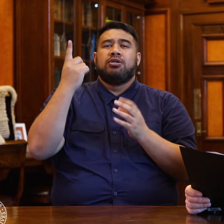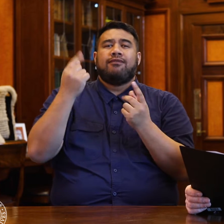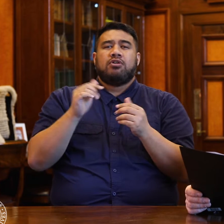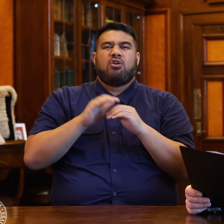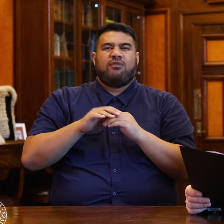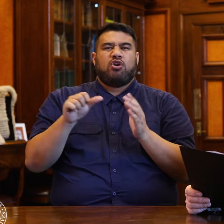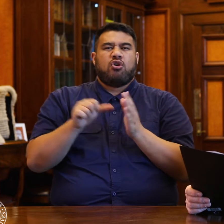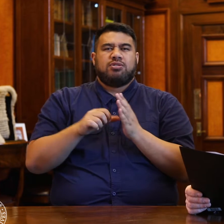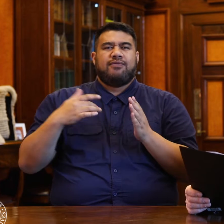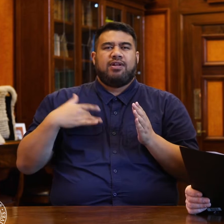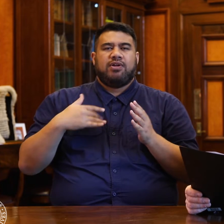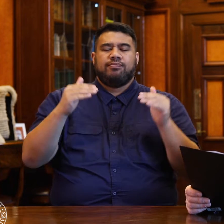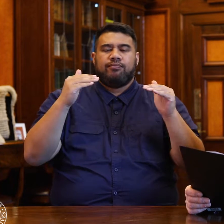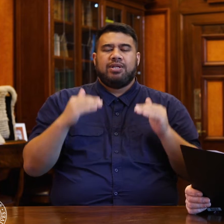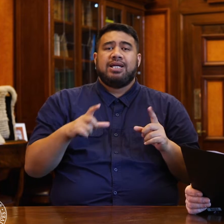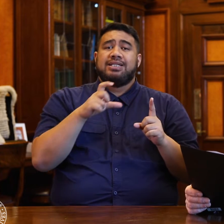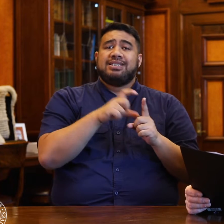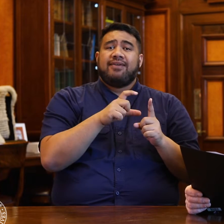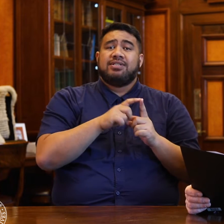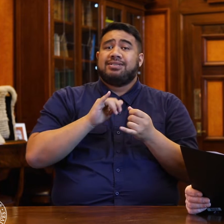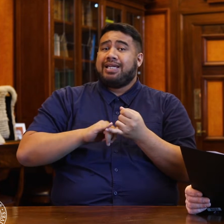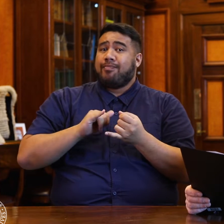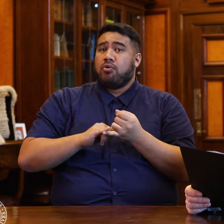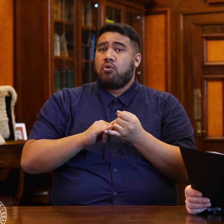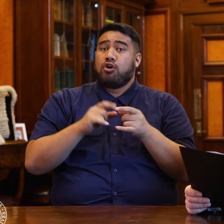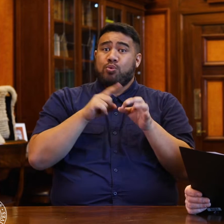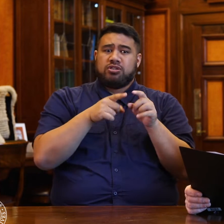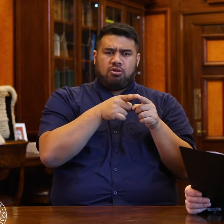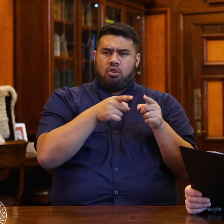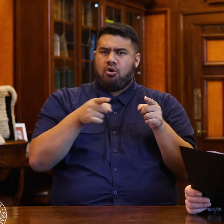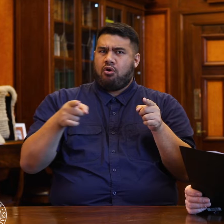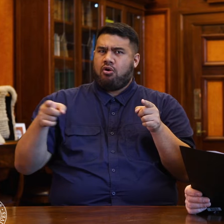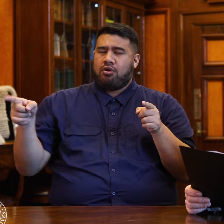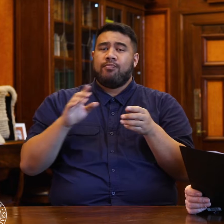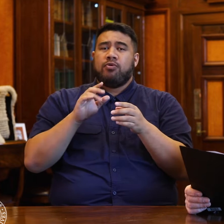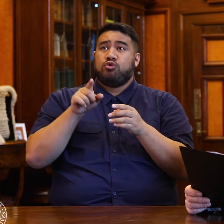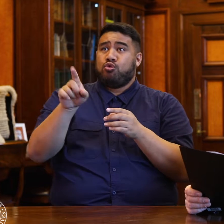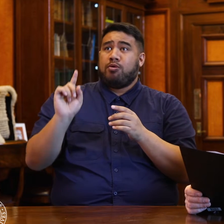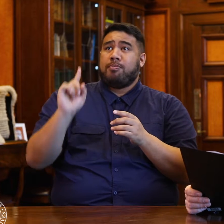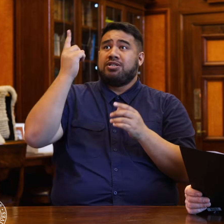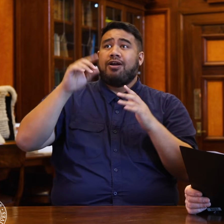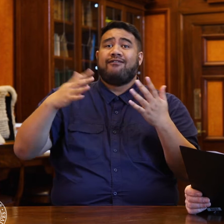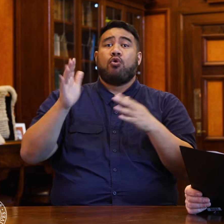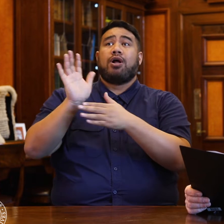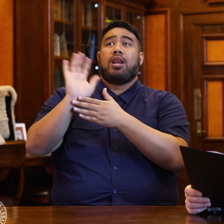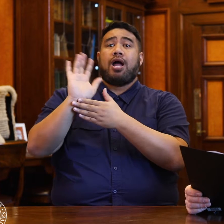David Seymour has quite a long question to the Minister for Climate Change, which goes